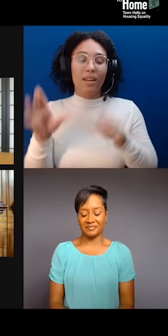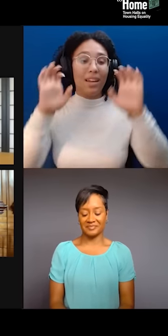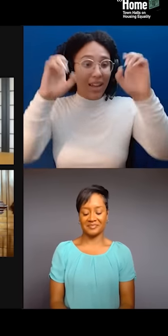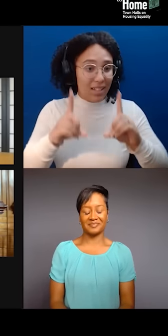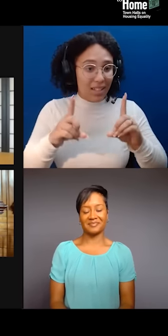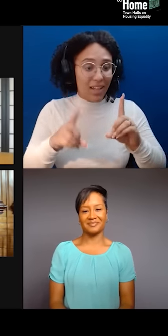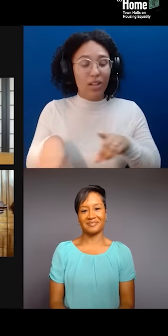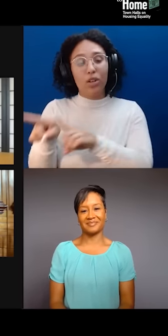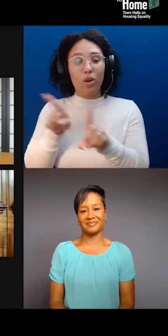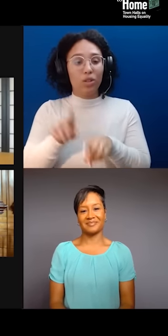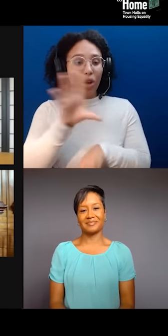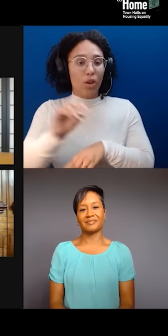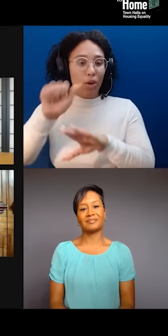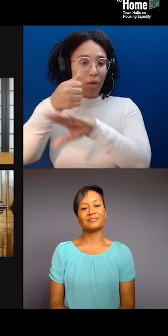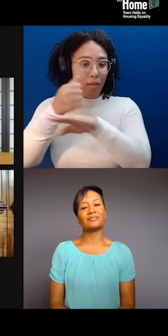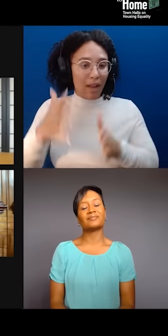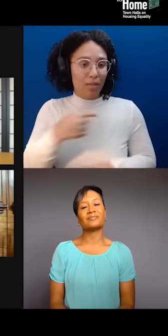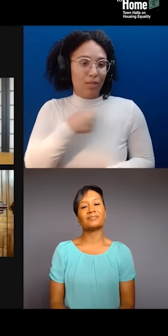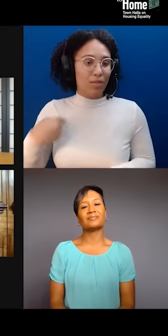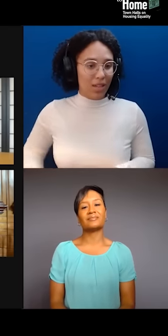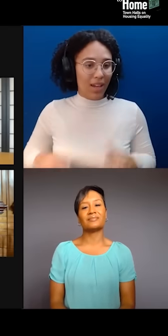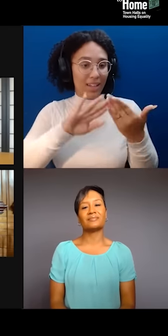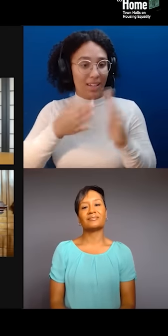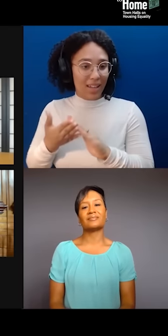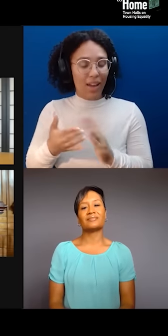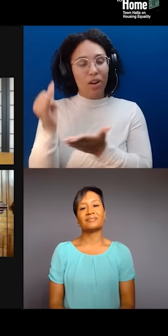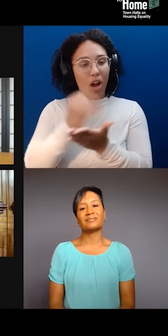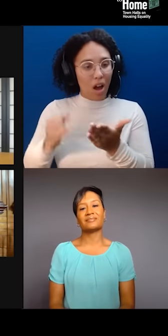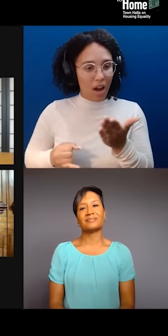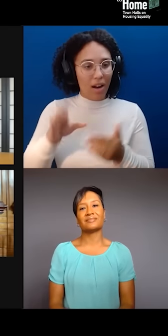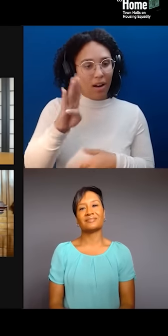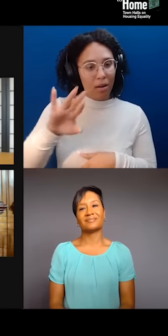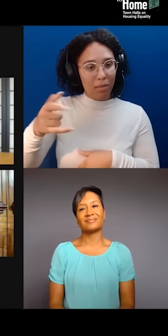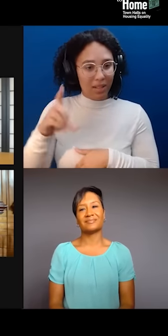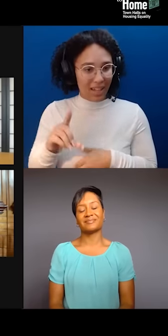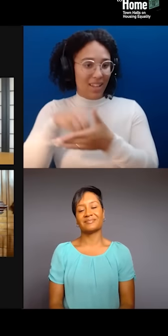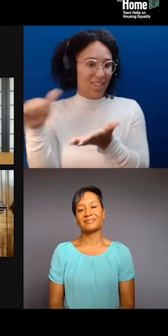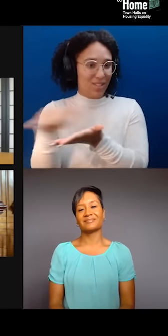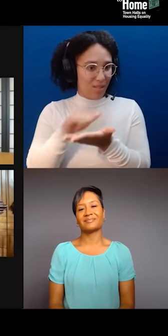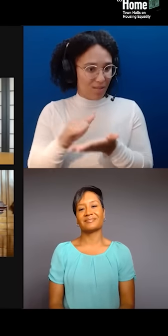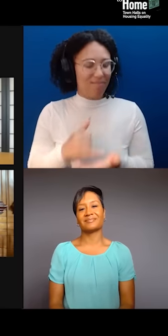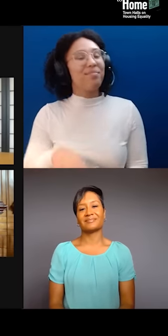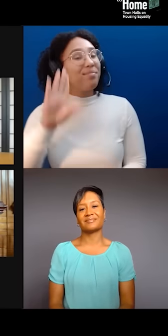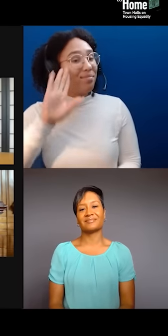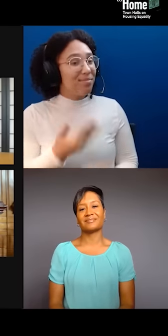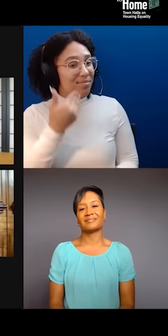Also joining us from New York City. Betty? Hello. Thank you for having me. Thank you all so much for being here.